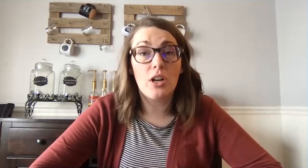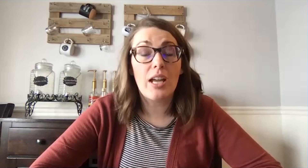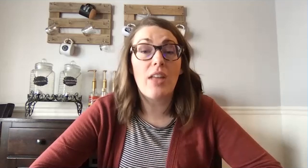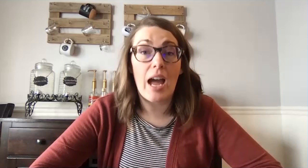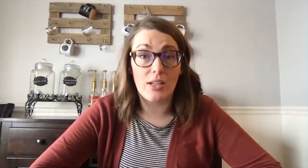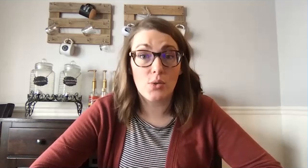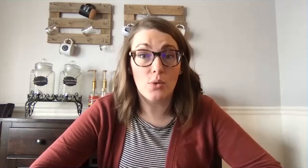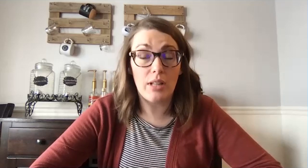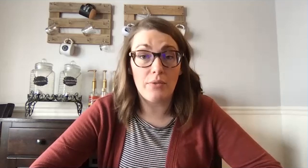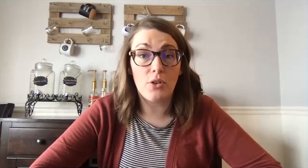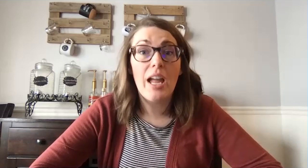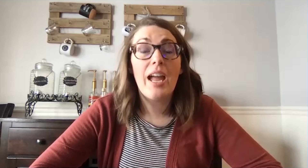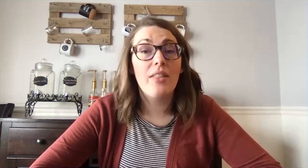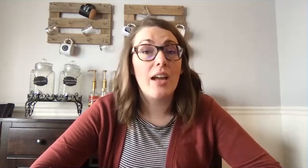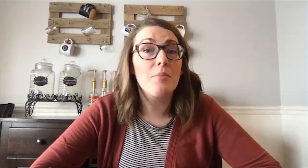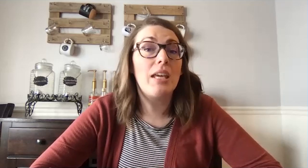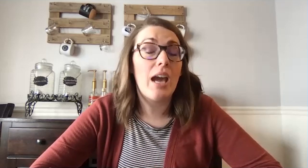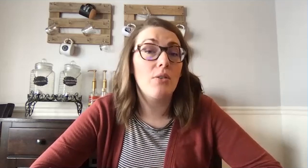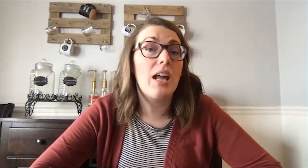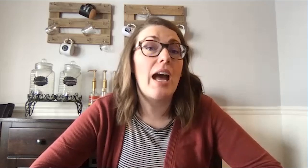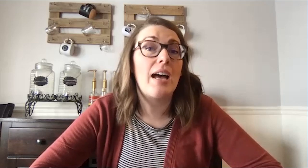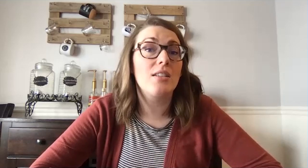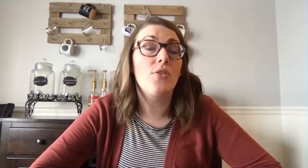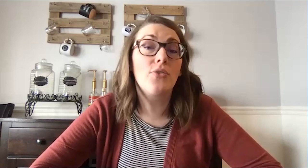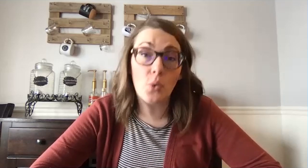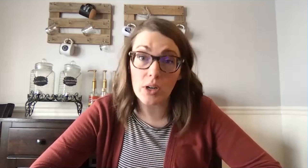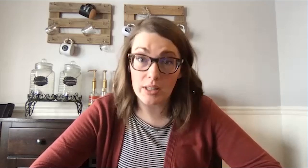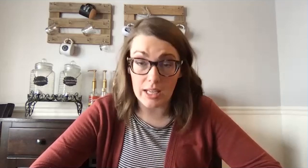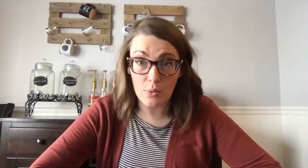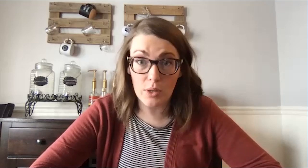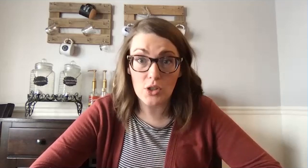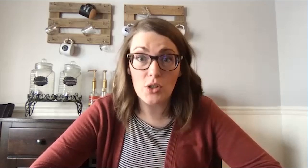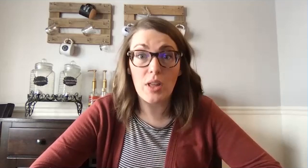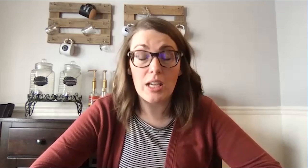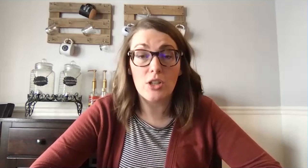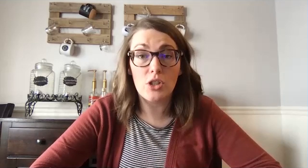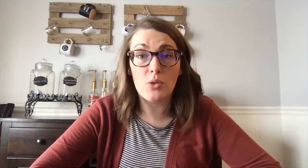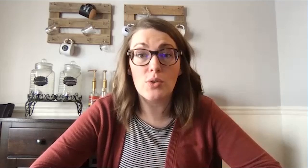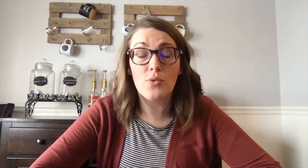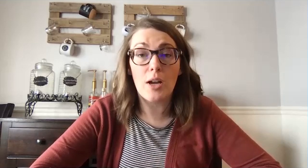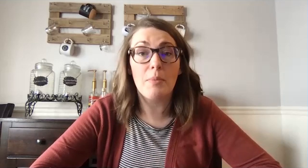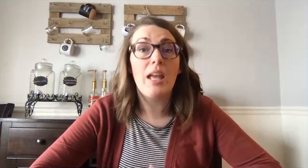at the high school level and that can be counted as a foreign language so they can choose from